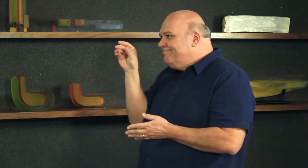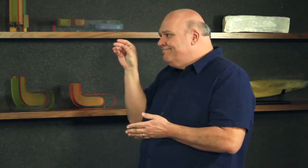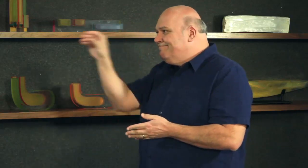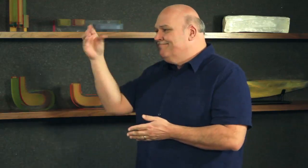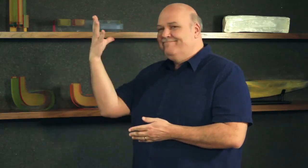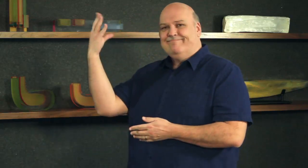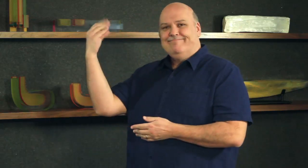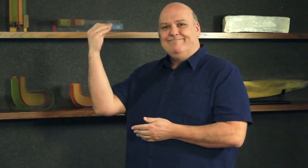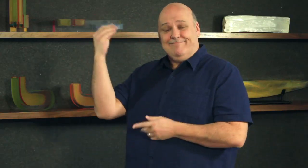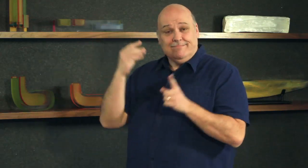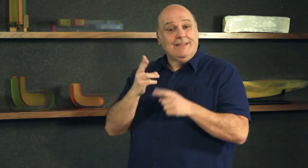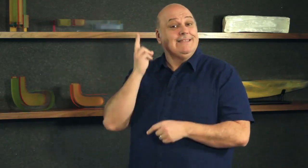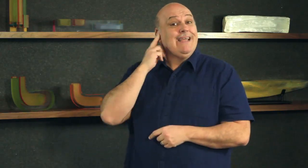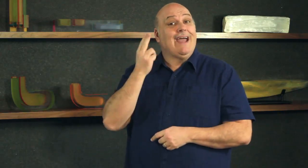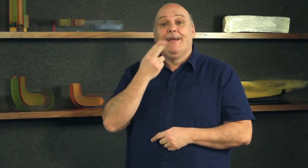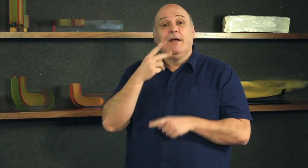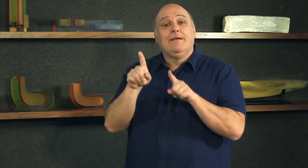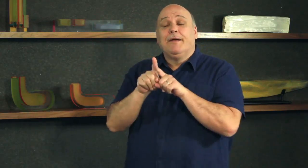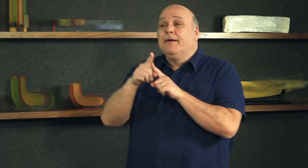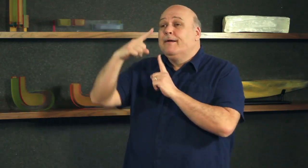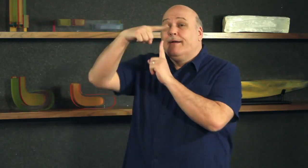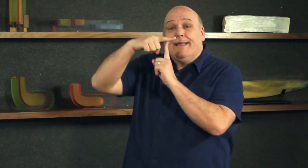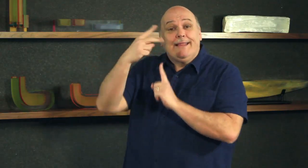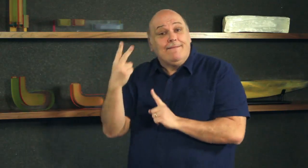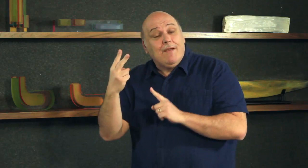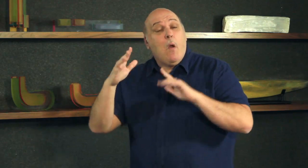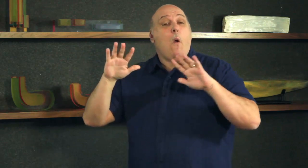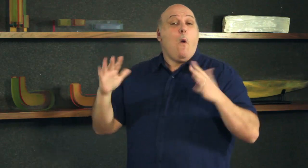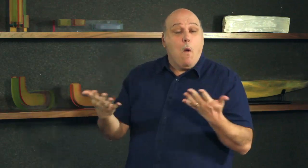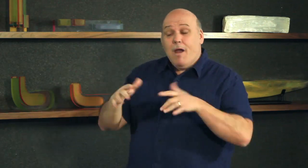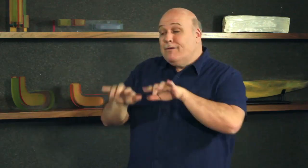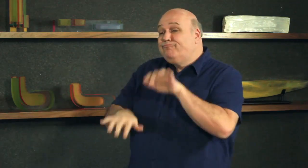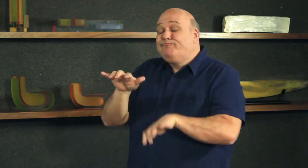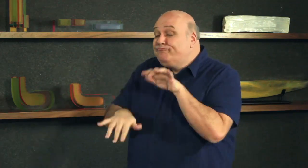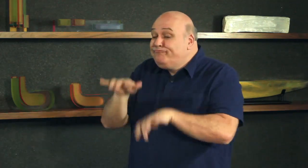to flash light in your home? It doesn’t